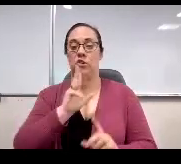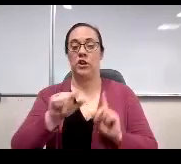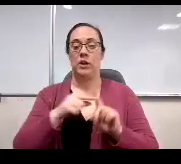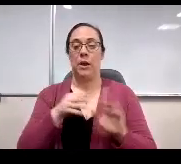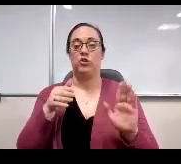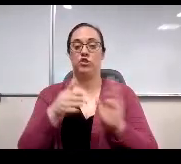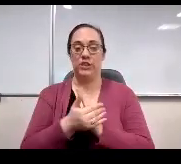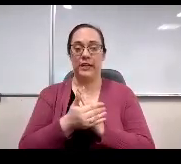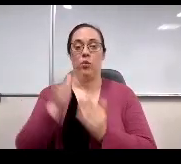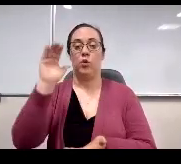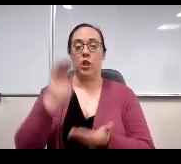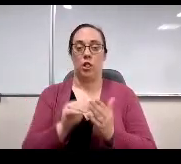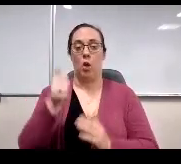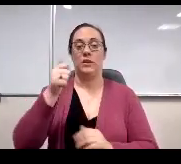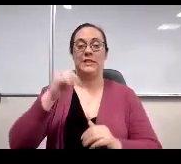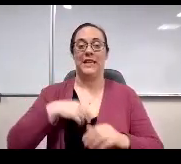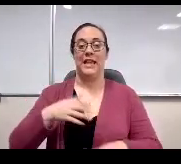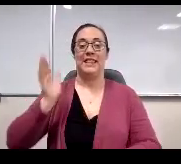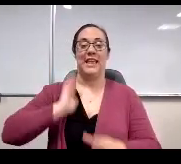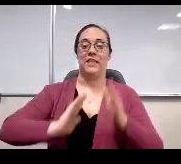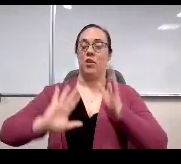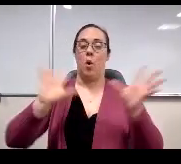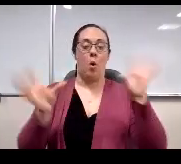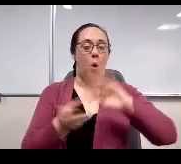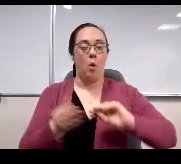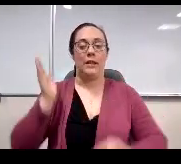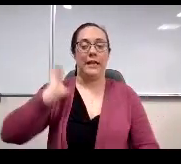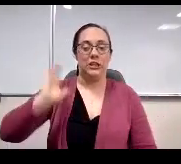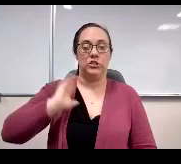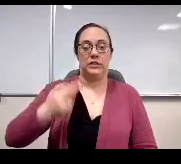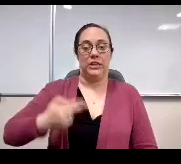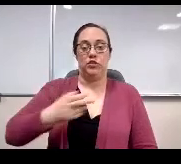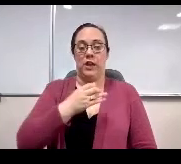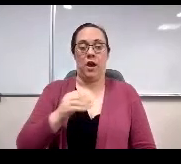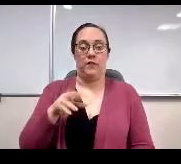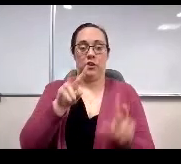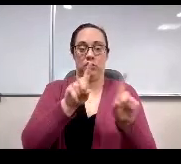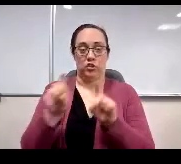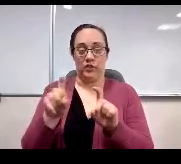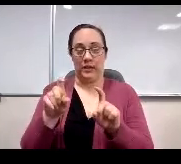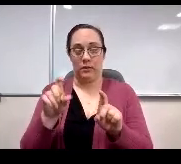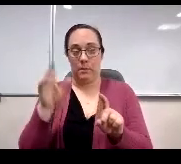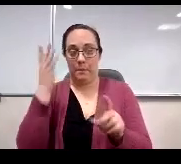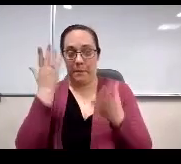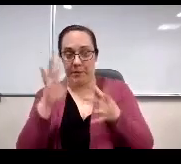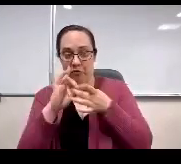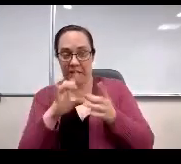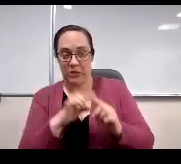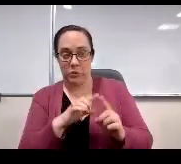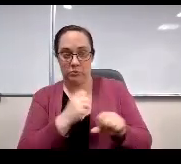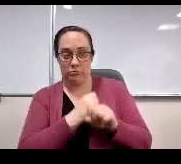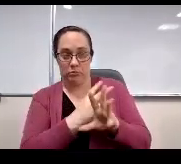lowest in the history of the survey. Is this the result to learning virtually and at home? Is it related to the need to shift thinking about resources